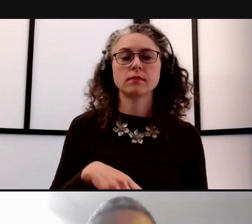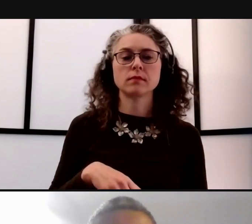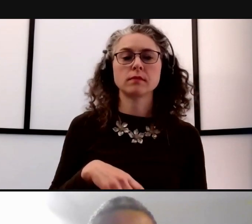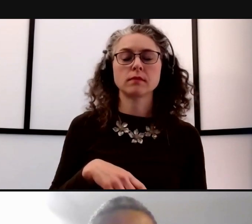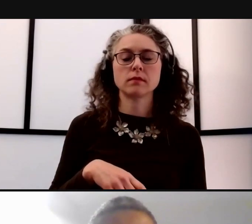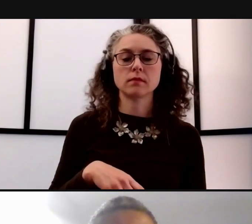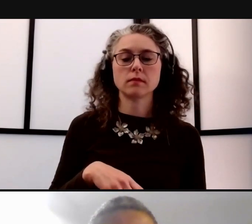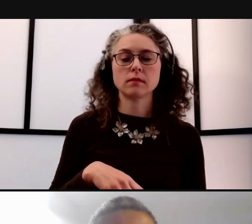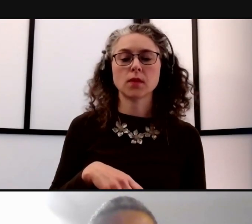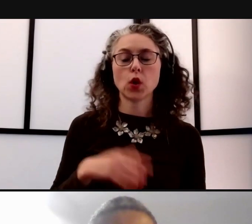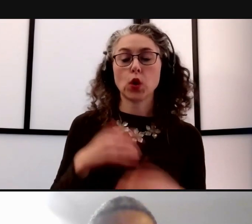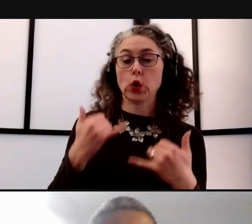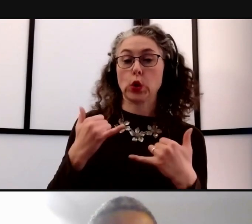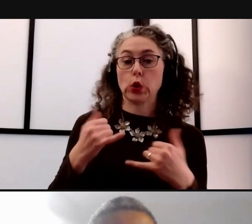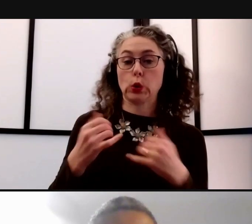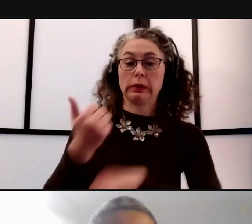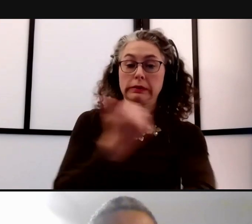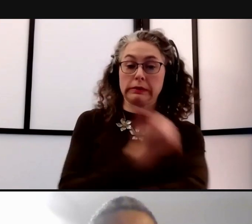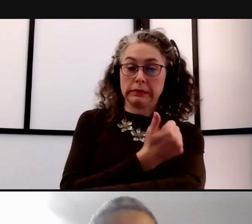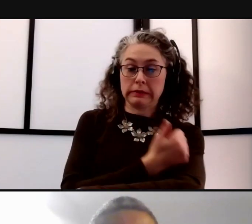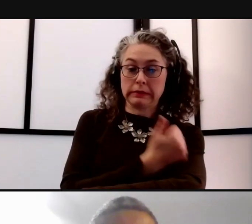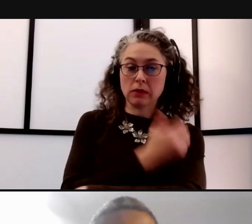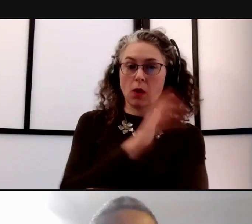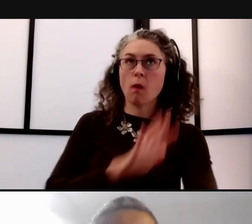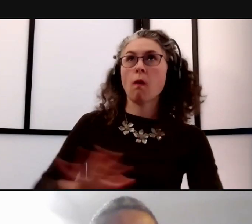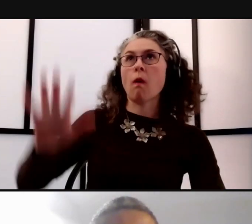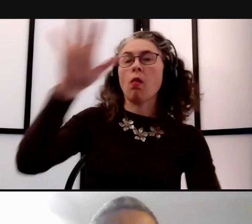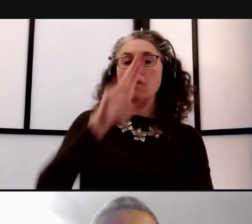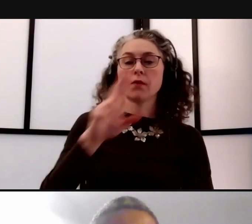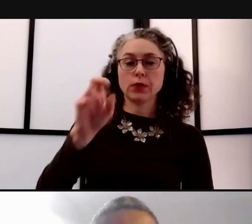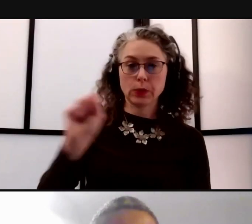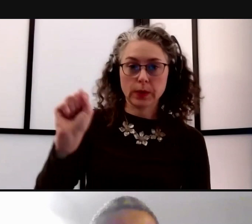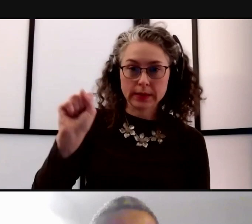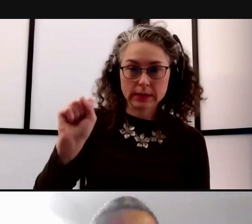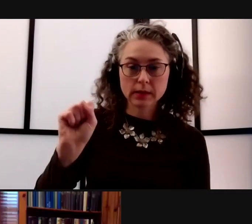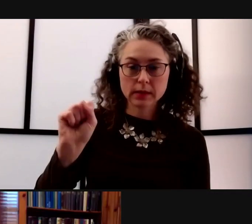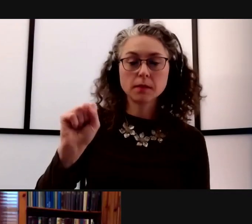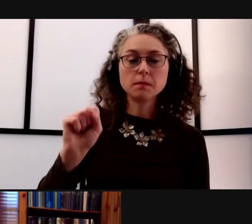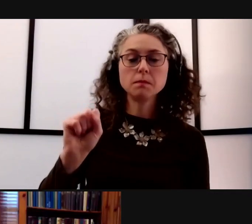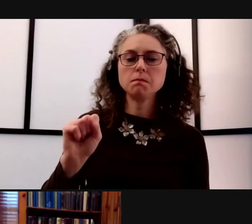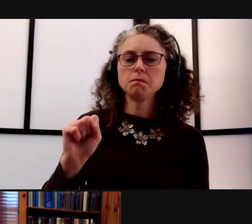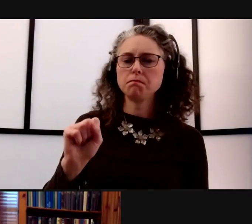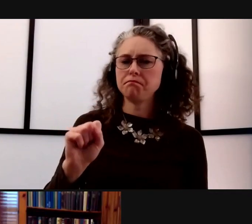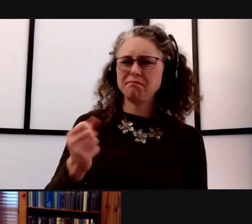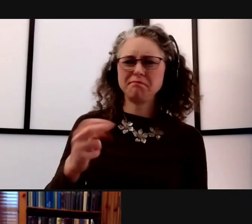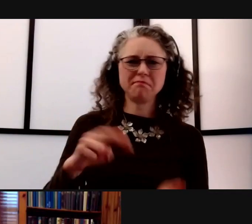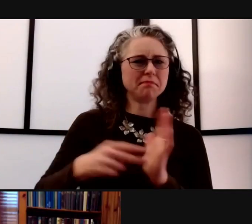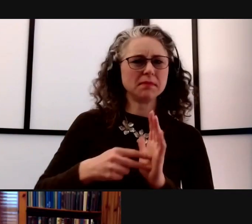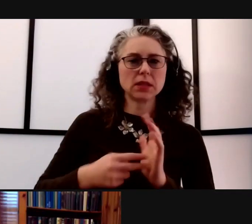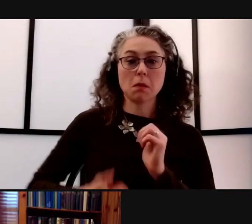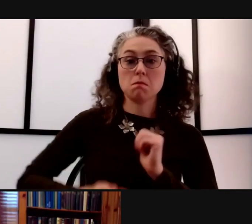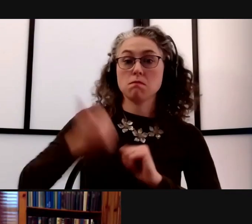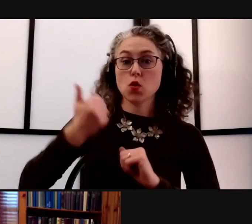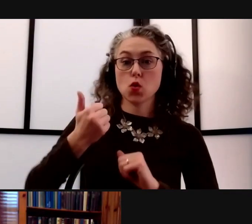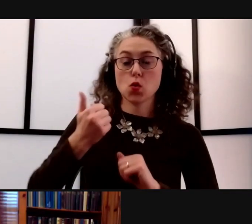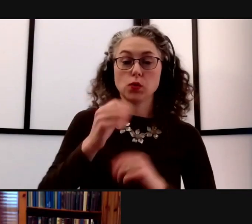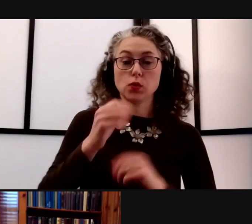The current rate of vaccinations in the US suggest that the majority of faculty and students will not be vaccinated by fall 2021.